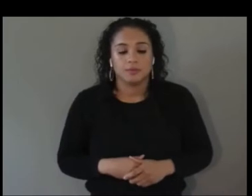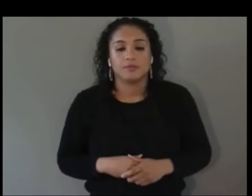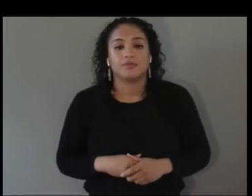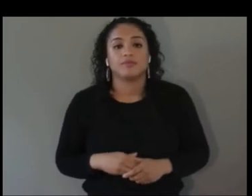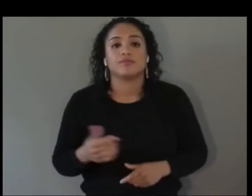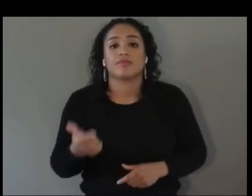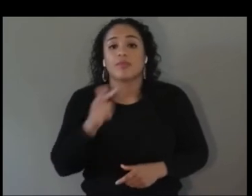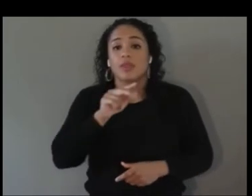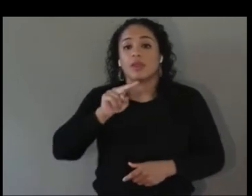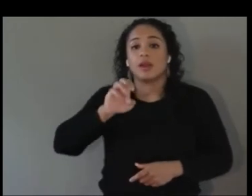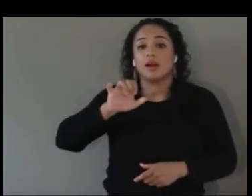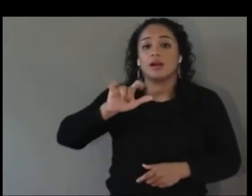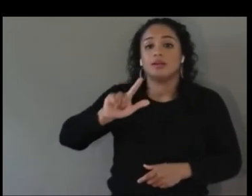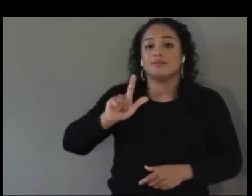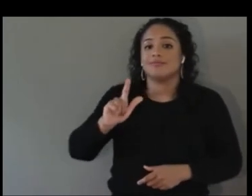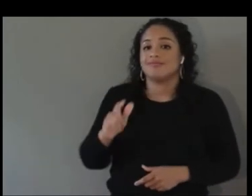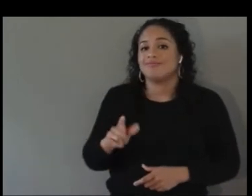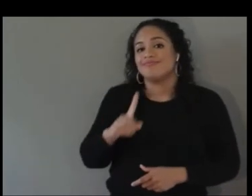last up, but not by no means least Nina.